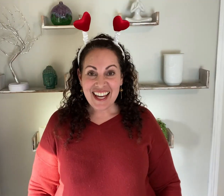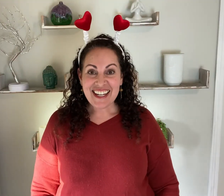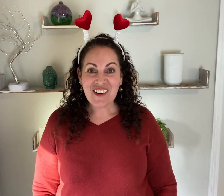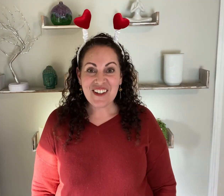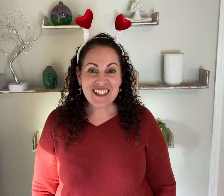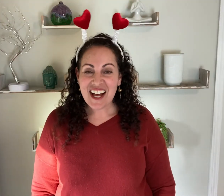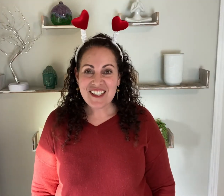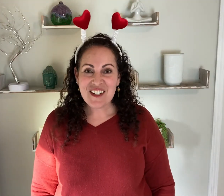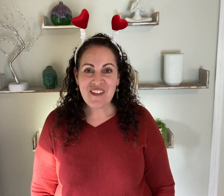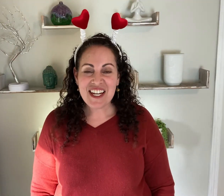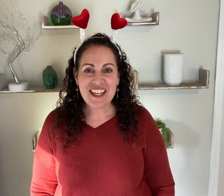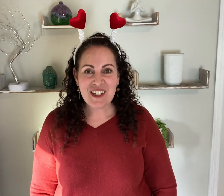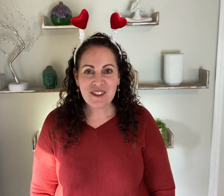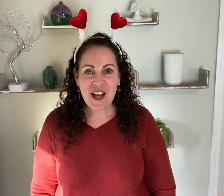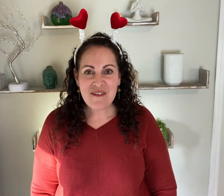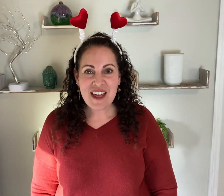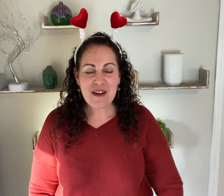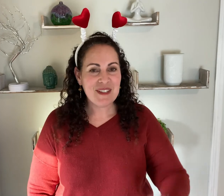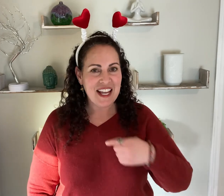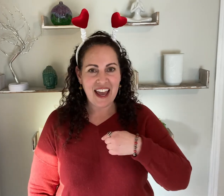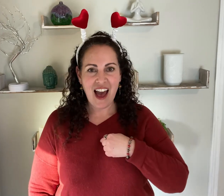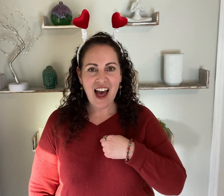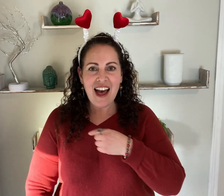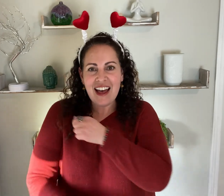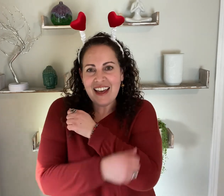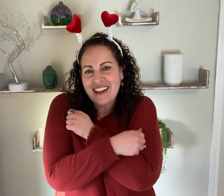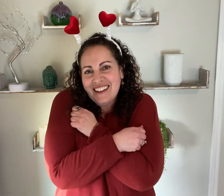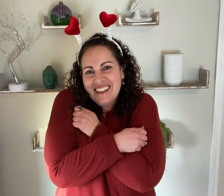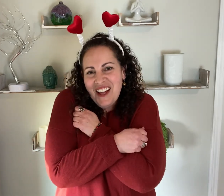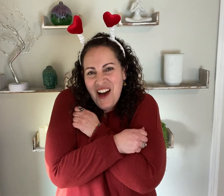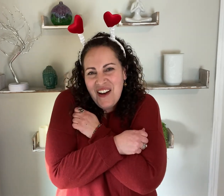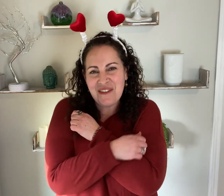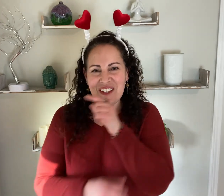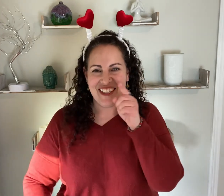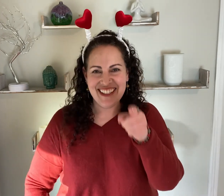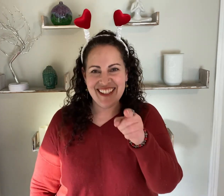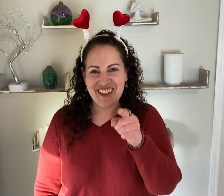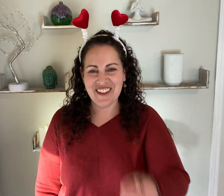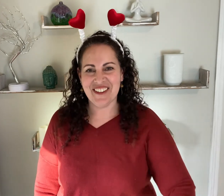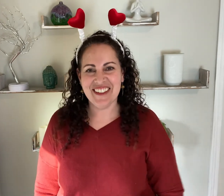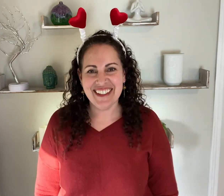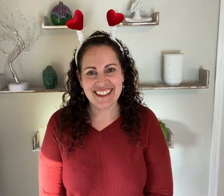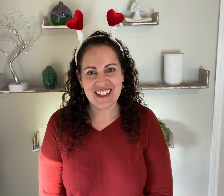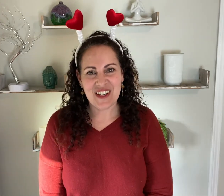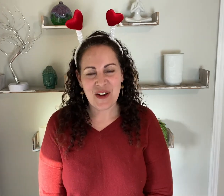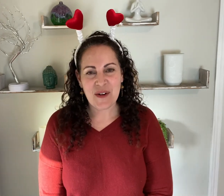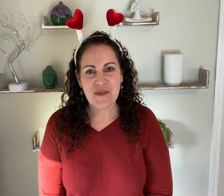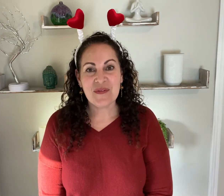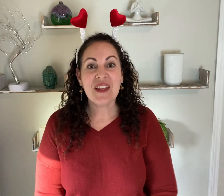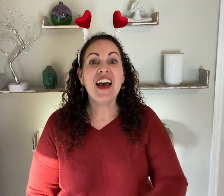Ok now go tell somebody that you love them.